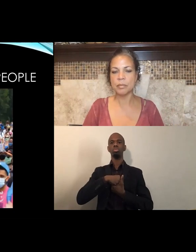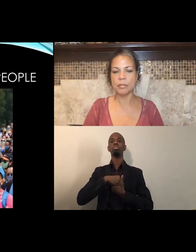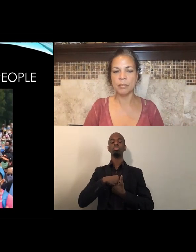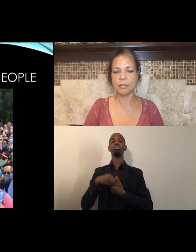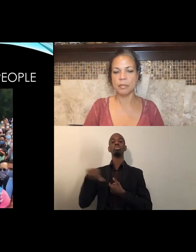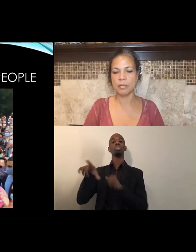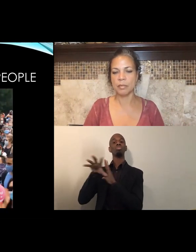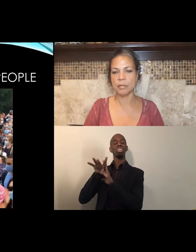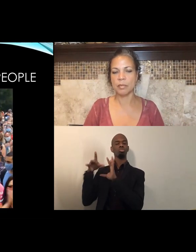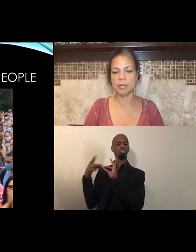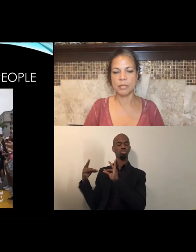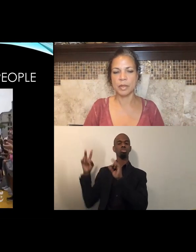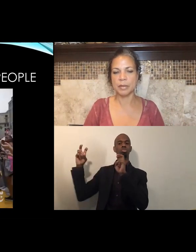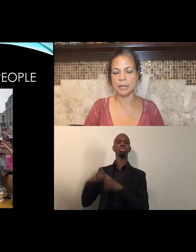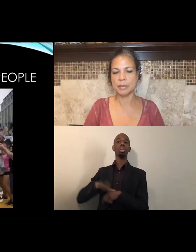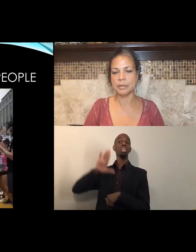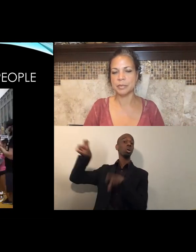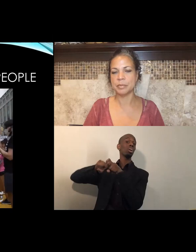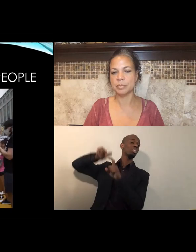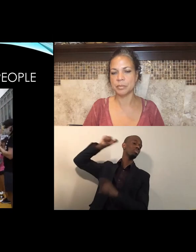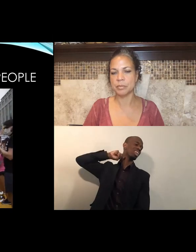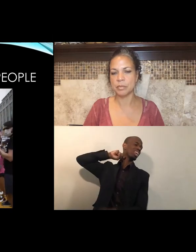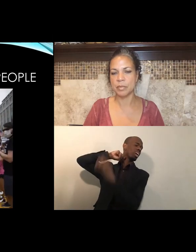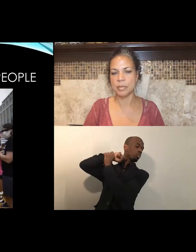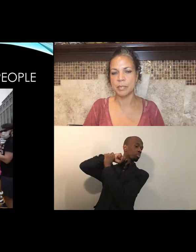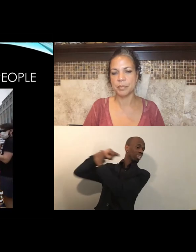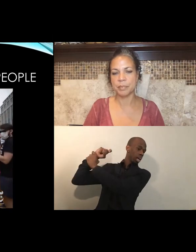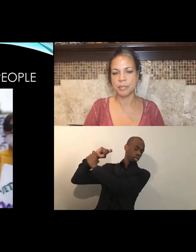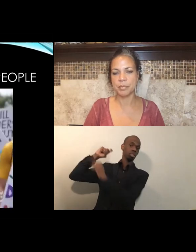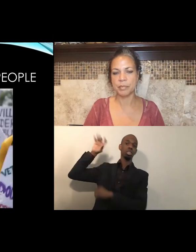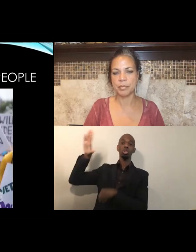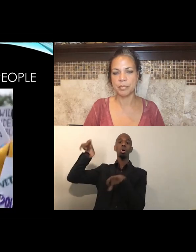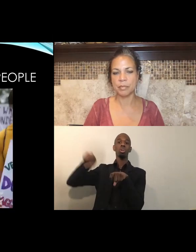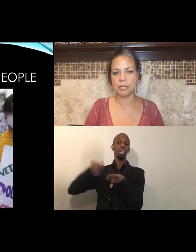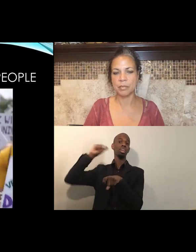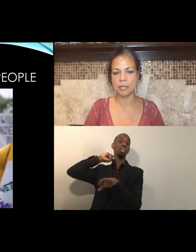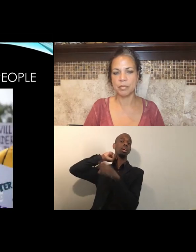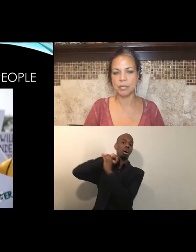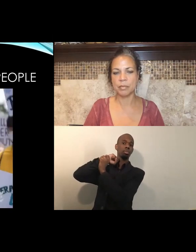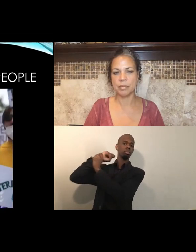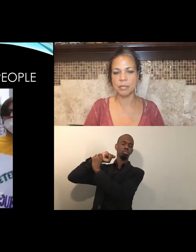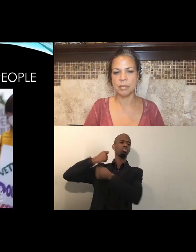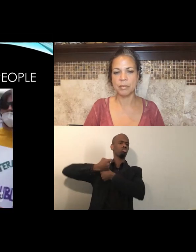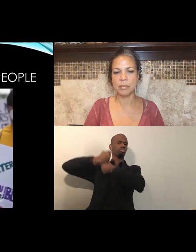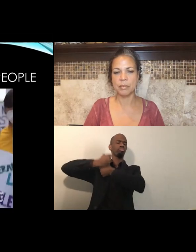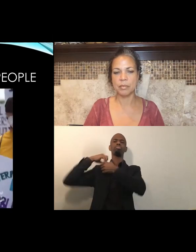(crowd) Take your knee off-- (claps and applauds) [Woman] If we don't get it. (crowd) Shut it down. If we don't get it. (crowd) Shut it down. If we don't get it. (crowd) Shut it,